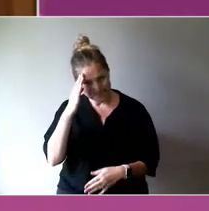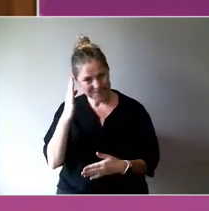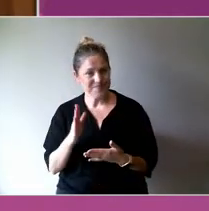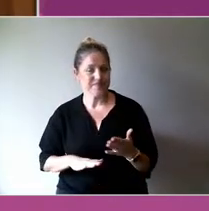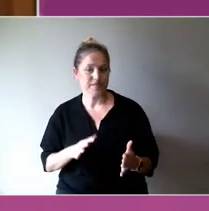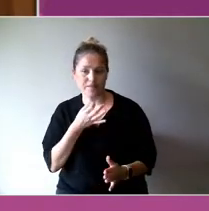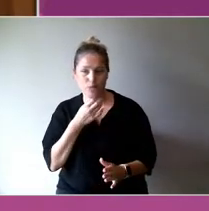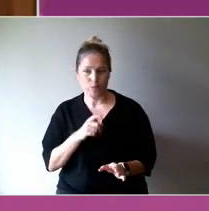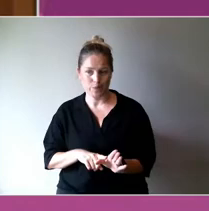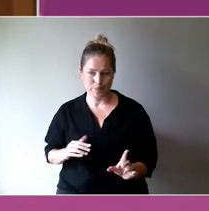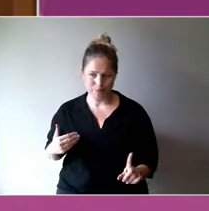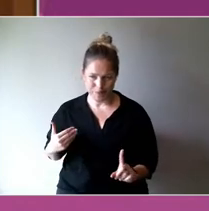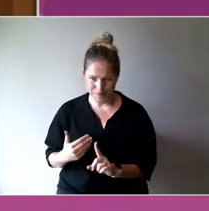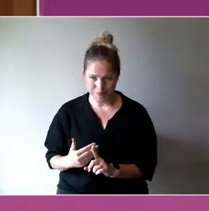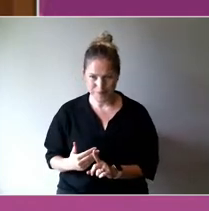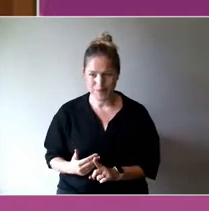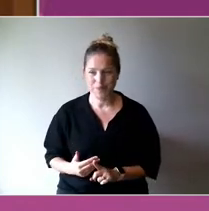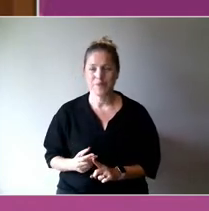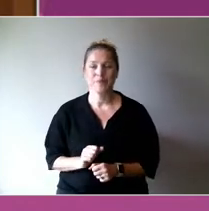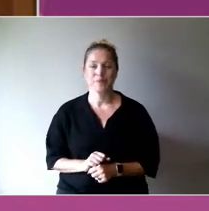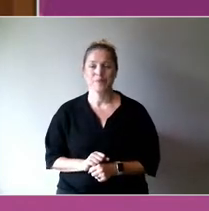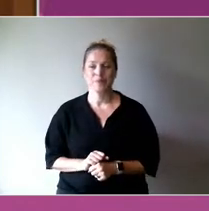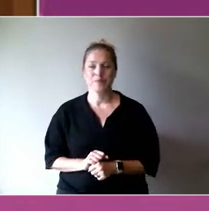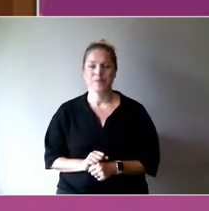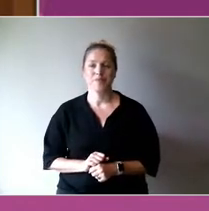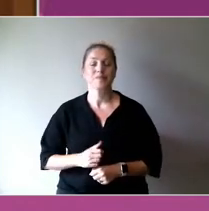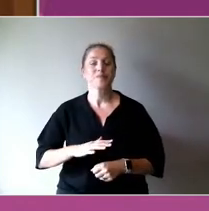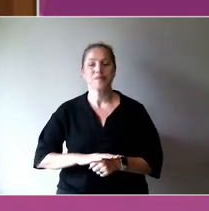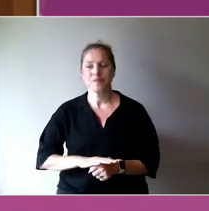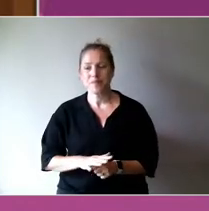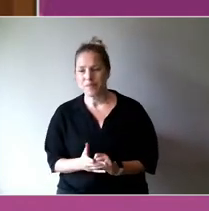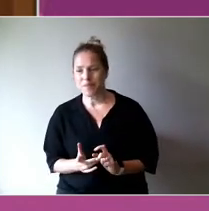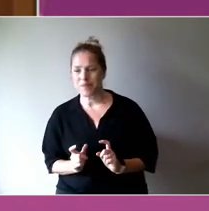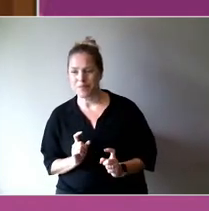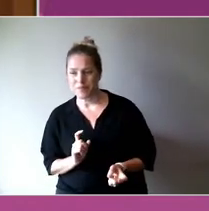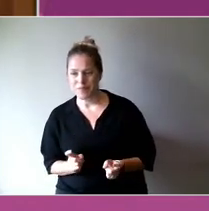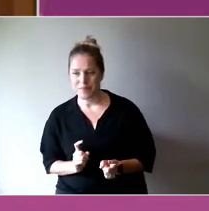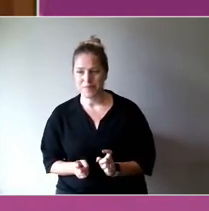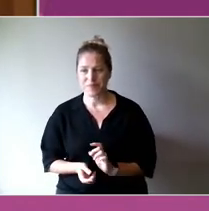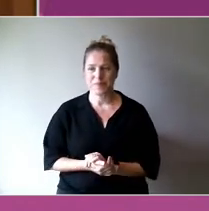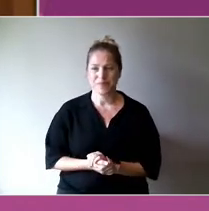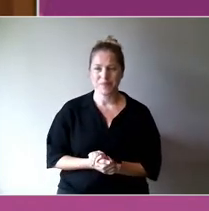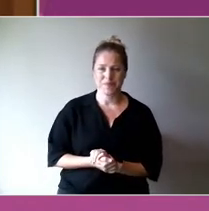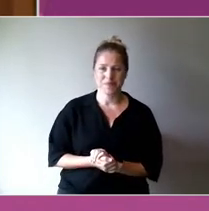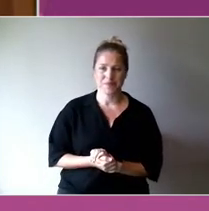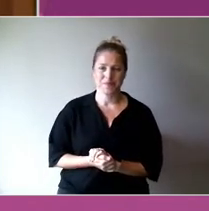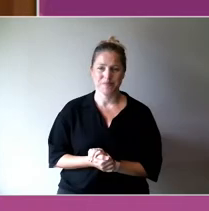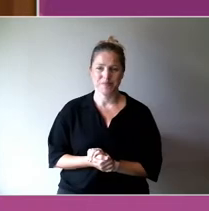everything else is going on and the anxiety that comes with it and the threat of climate change, is just that missing joy.